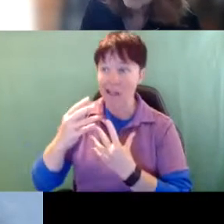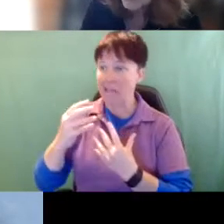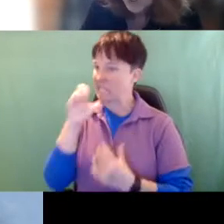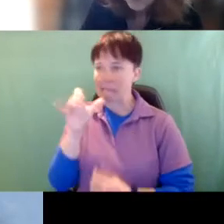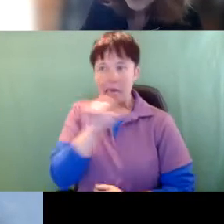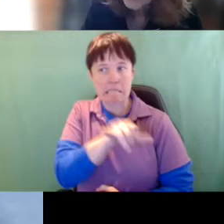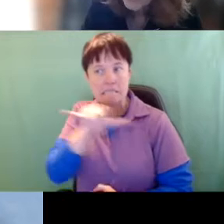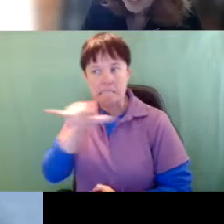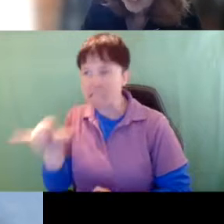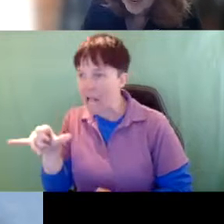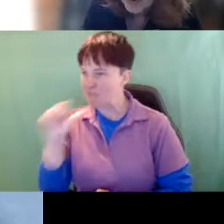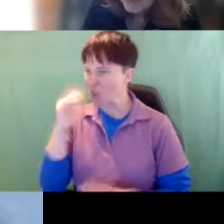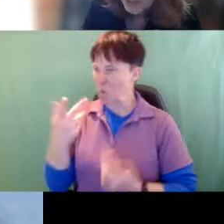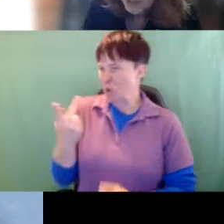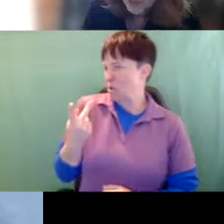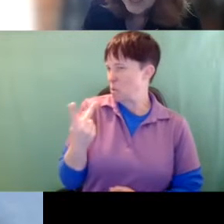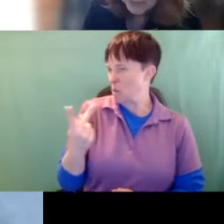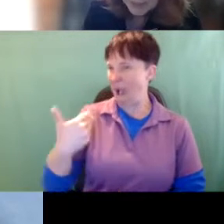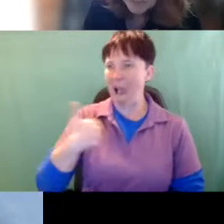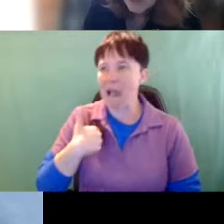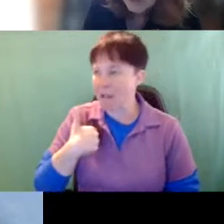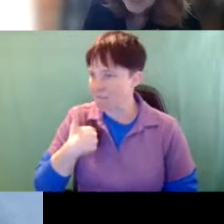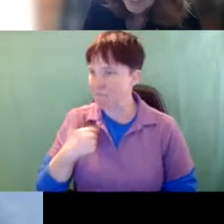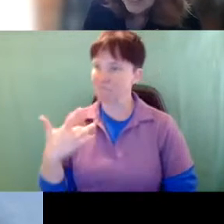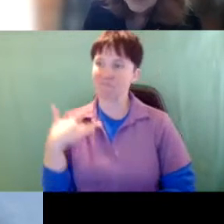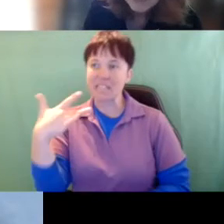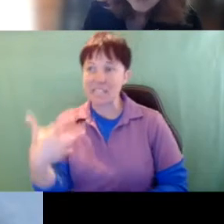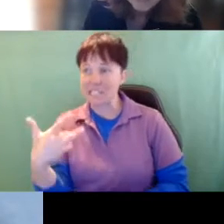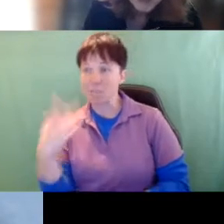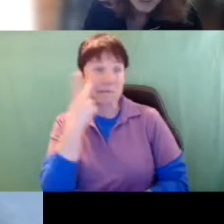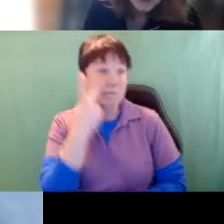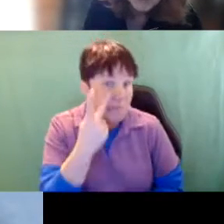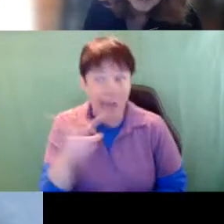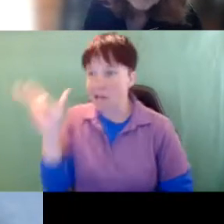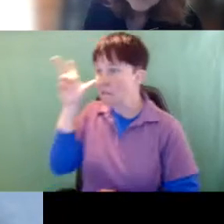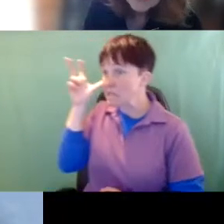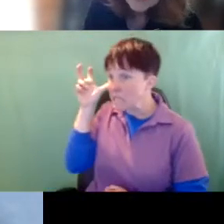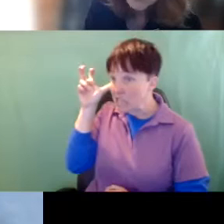It's not what you and I have. You know are the typical sighted and hearing child, this